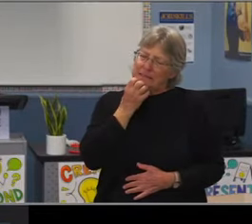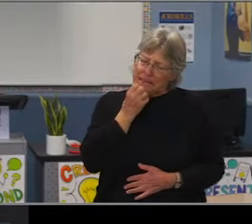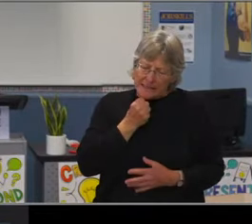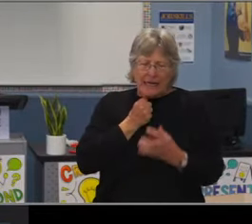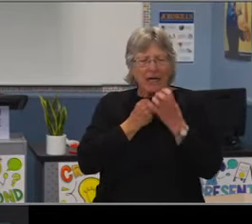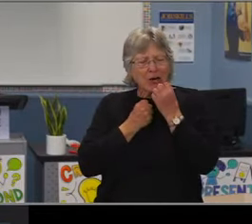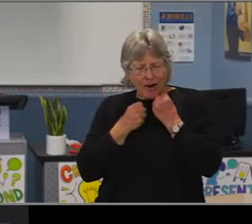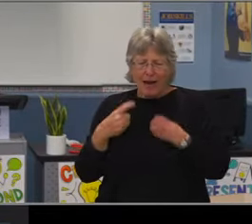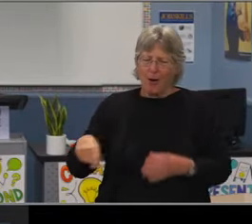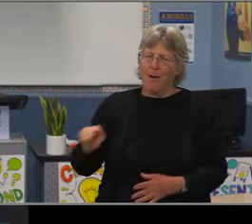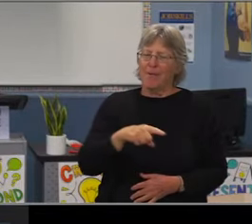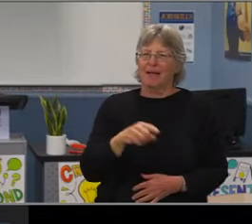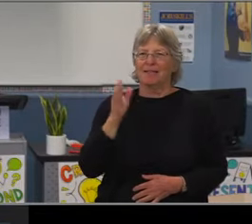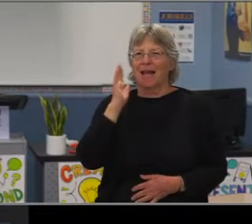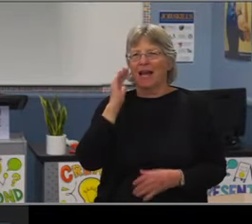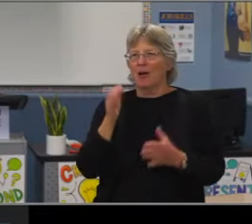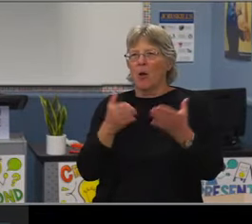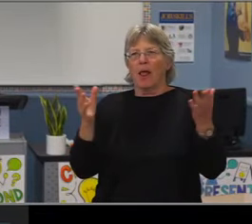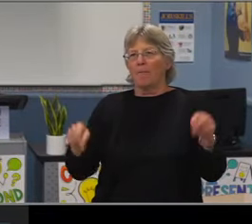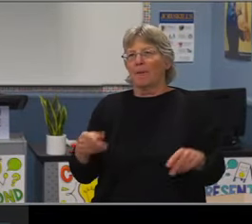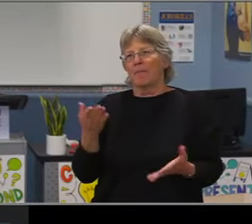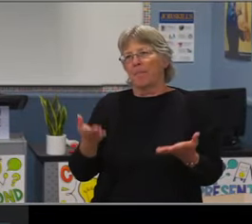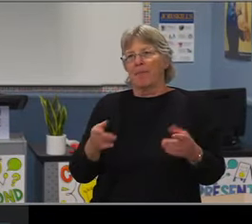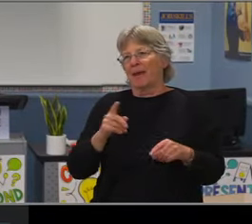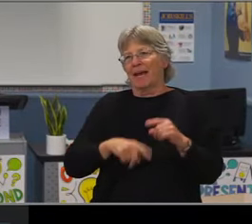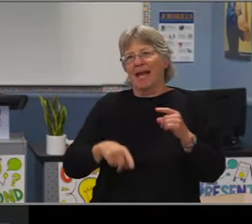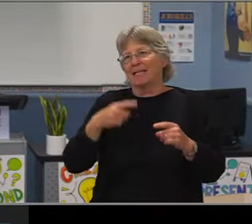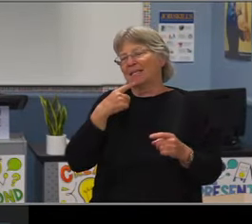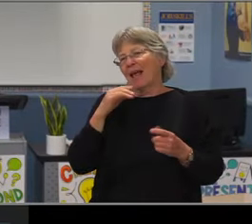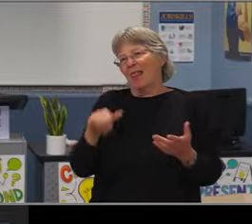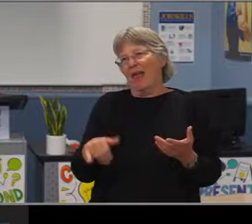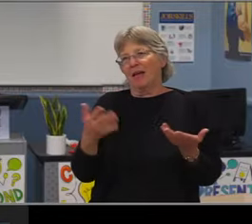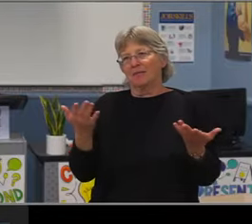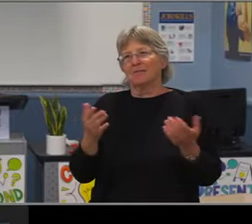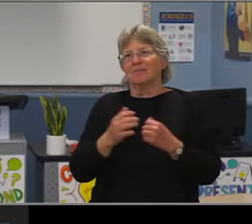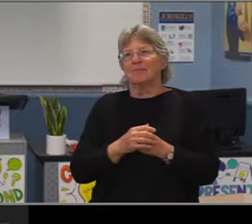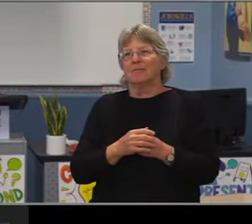Thank you. Good evening. Give me a second to share the presentation with everybody so that we can see it.